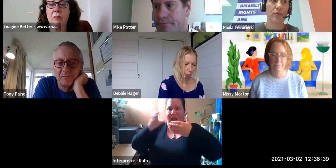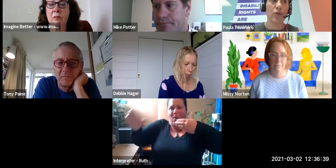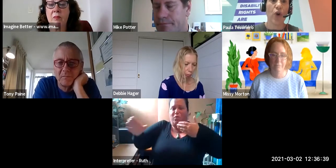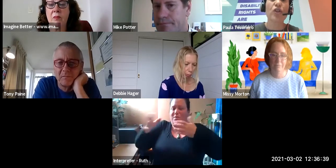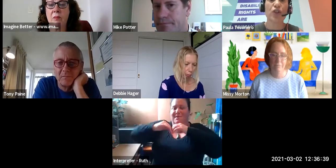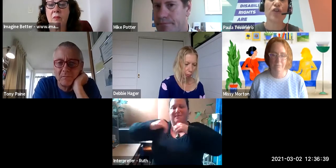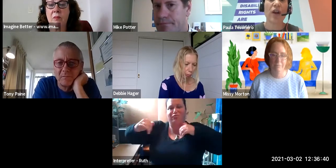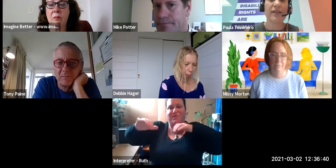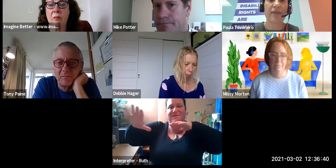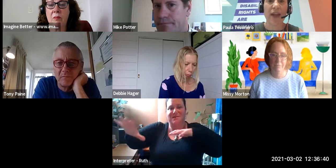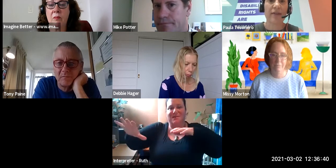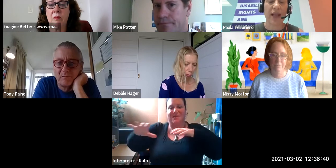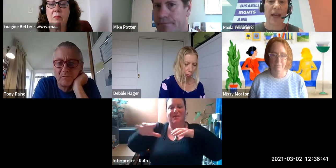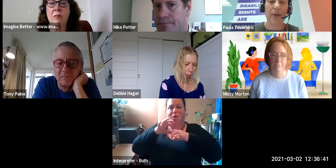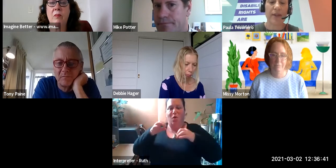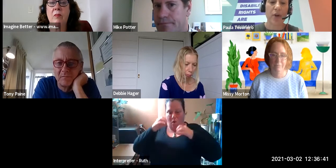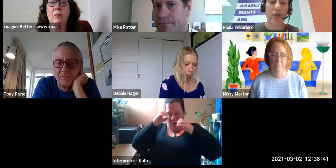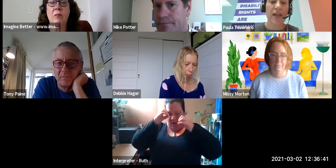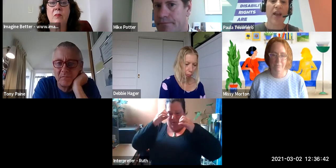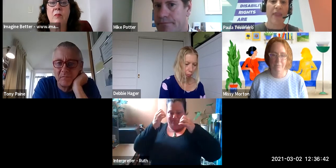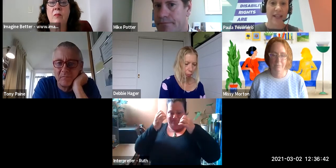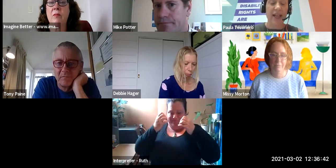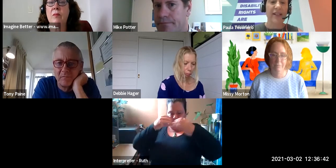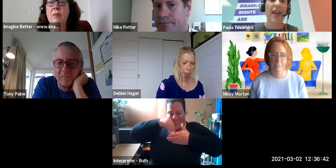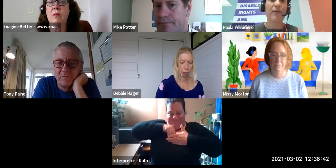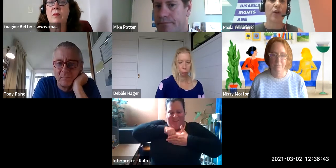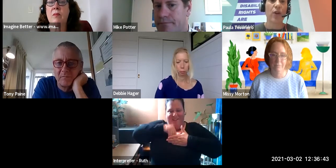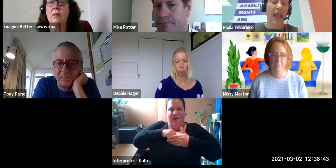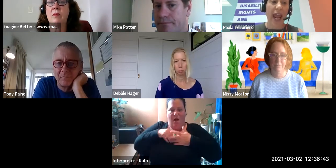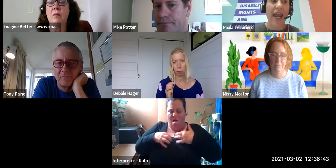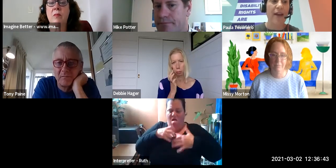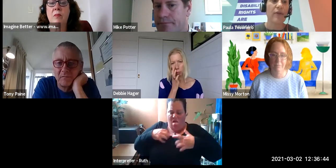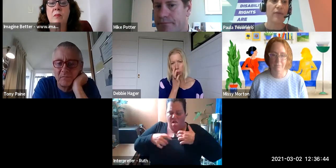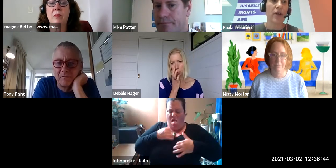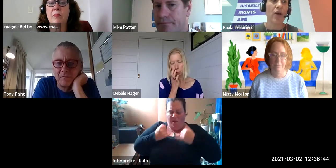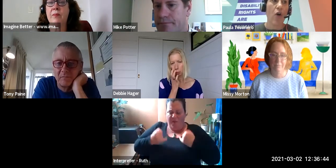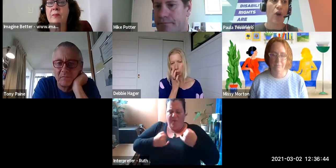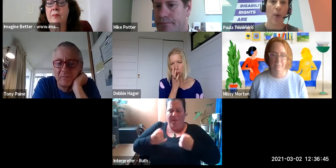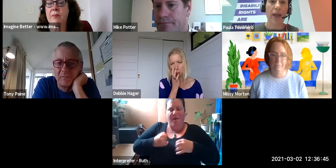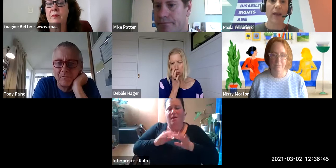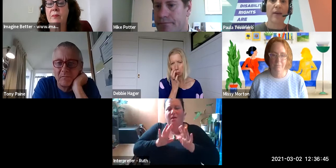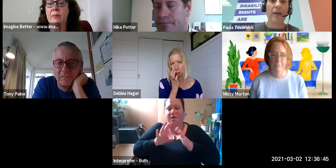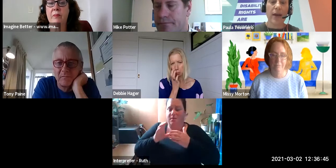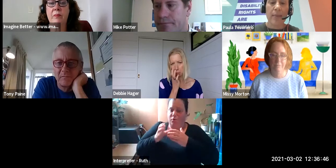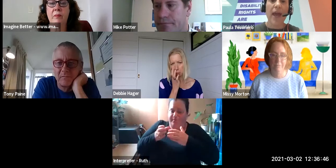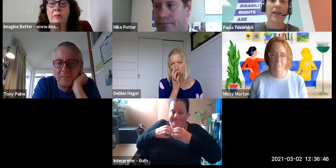You know, not internalising that ableism because that does happen and can have a very ongoing